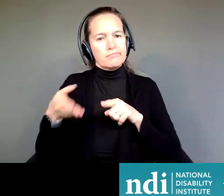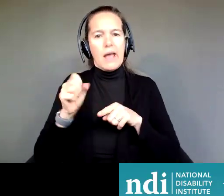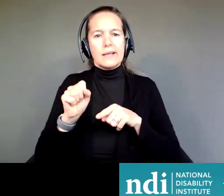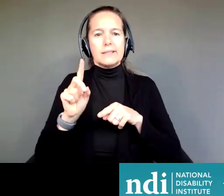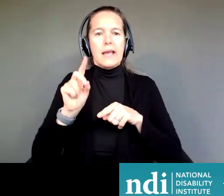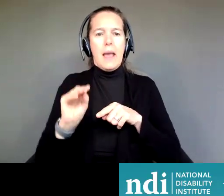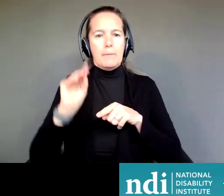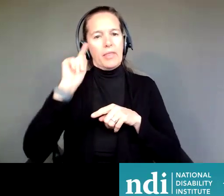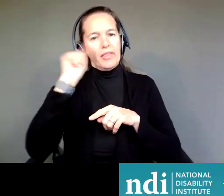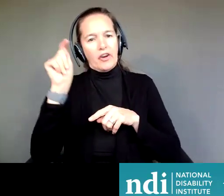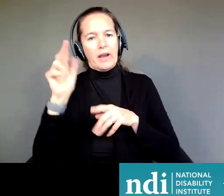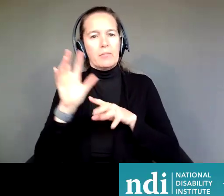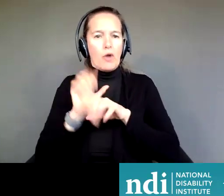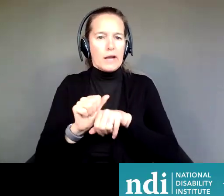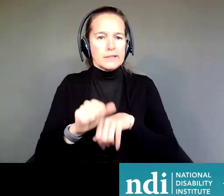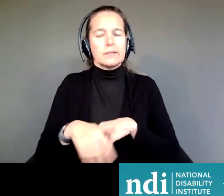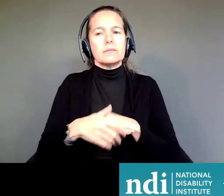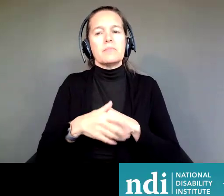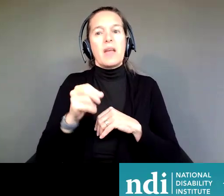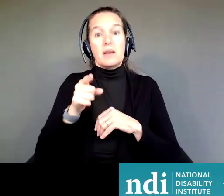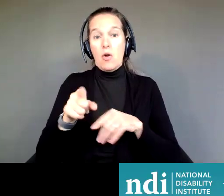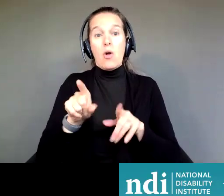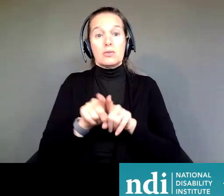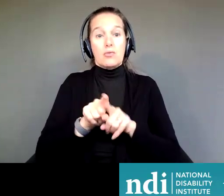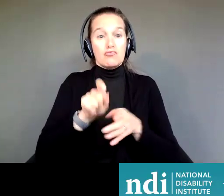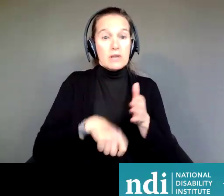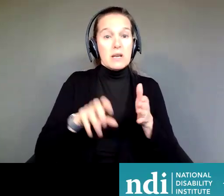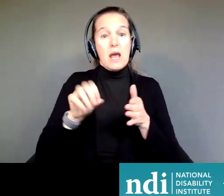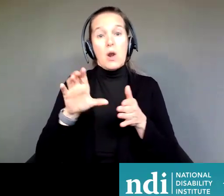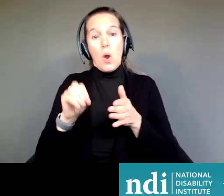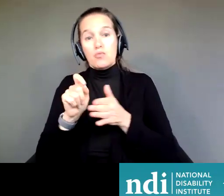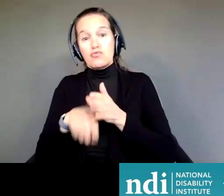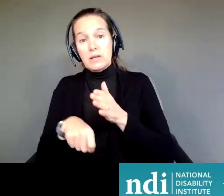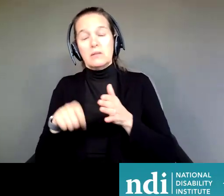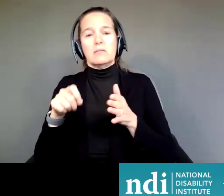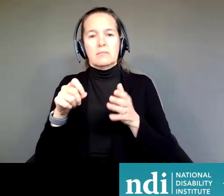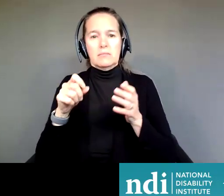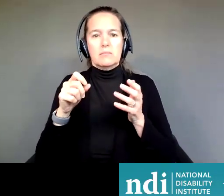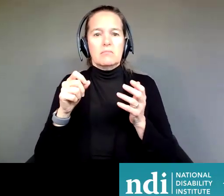He's also written and co written over 60 publications, including the first textbook and first theory